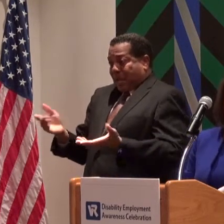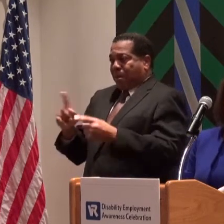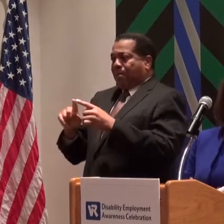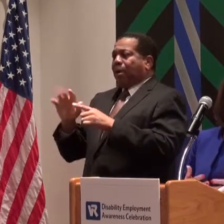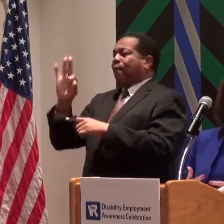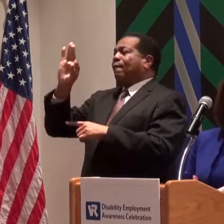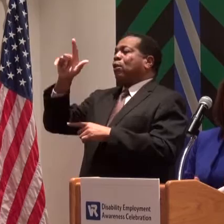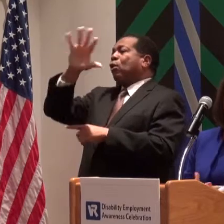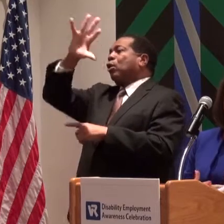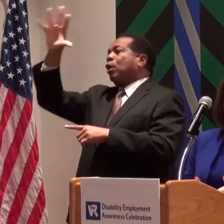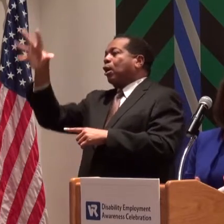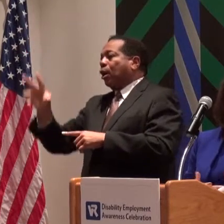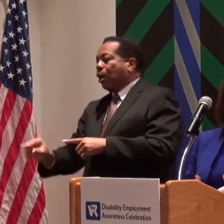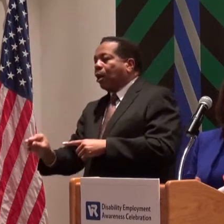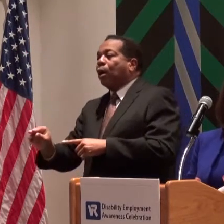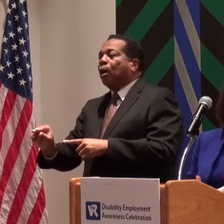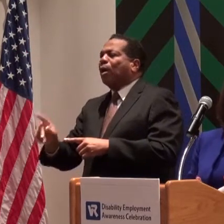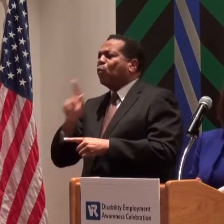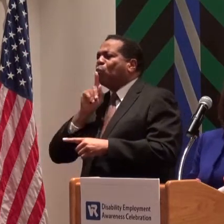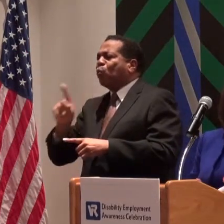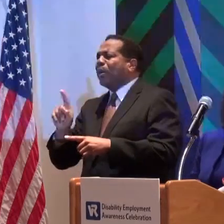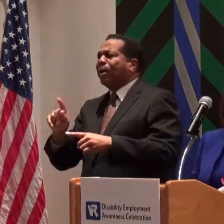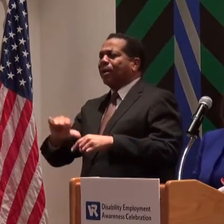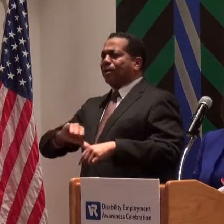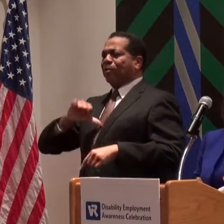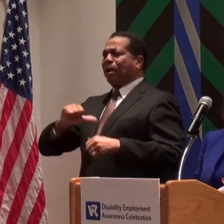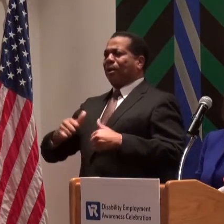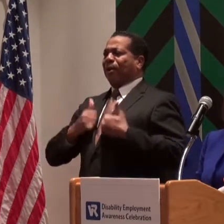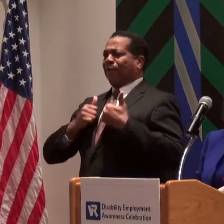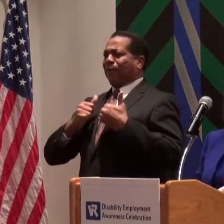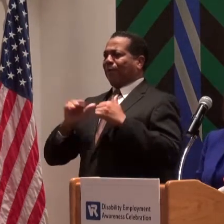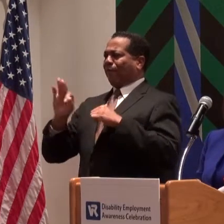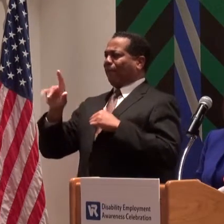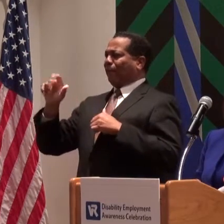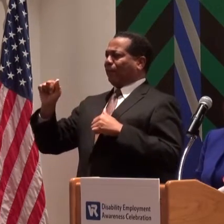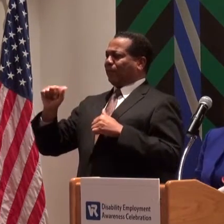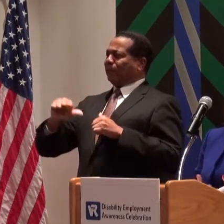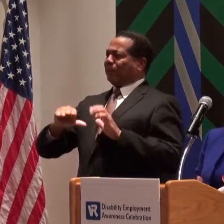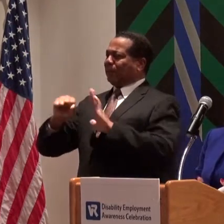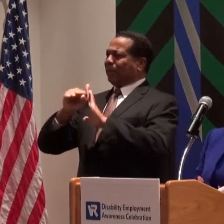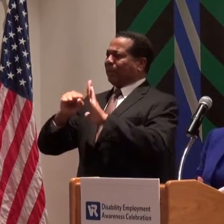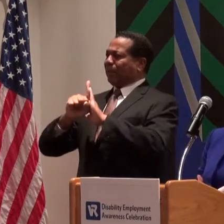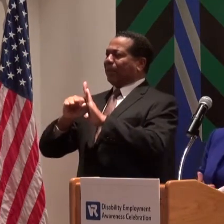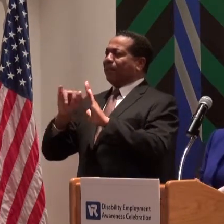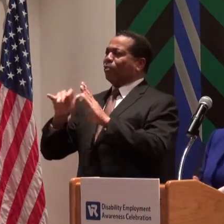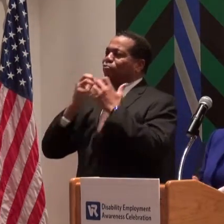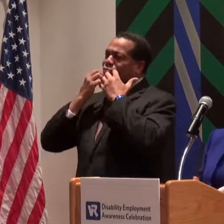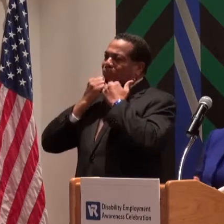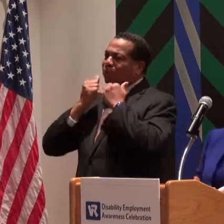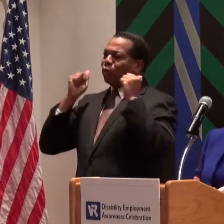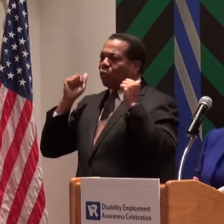I am very, very proud to live in a state, to serve a state, that values every citizen.